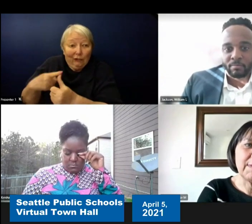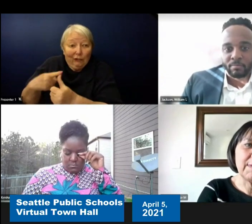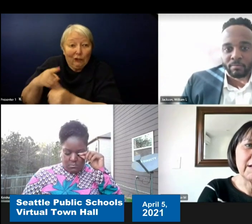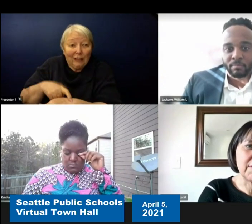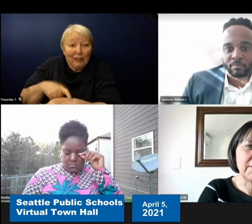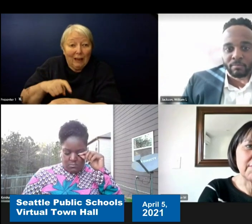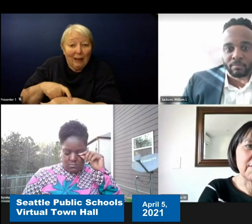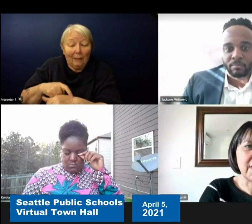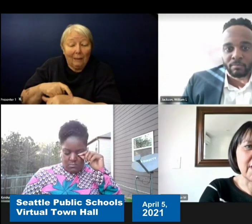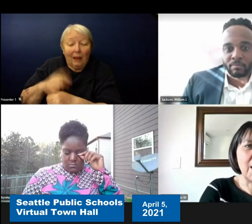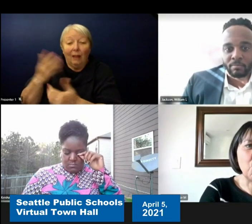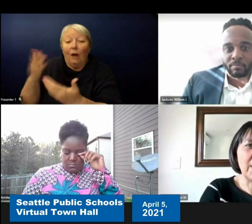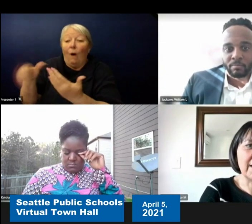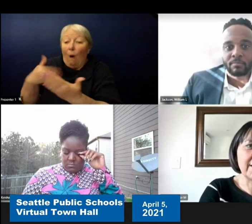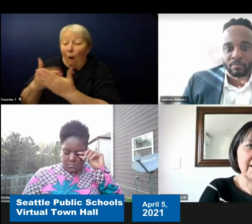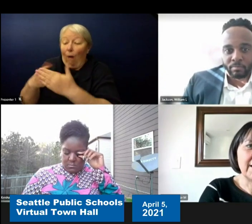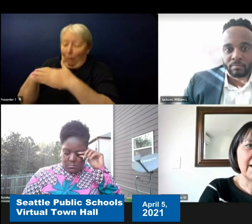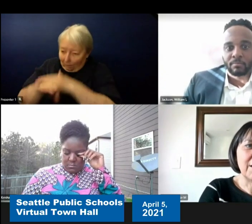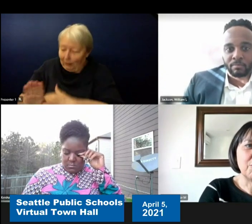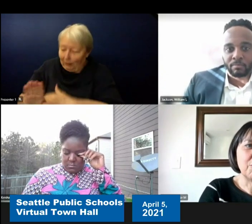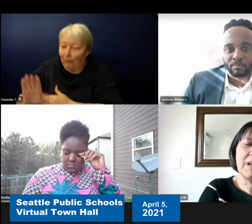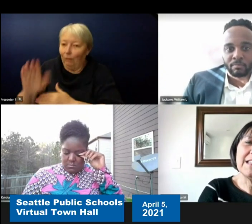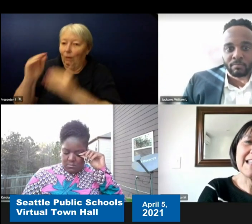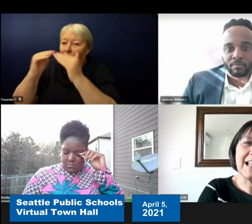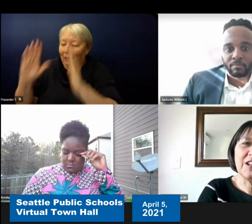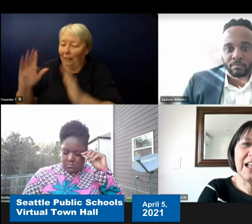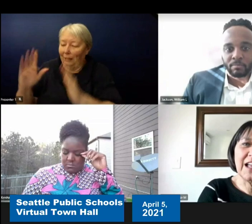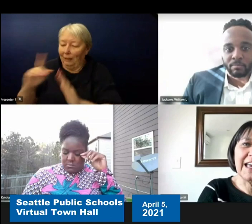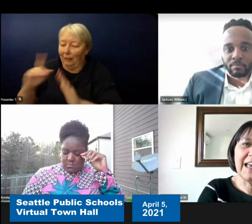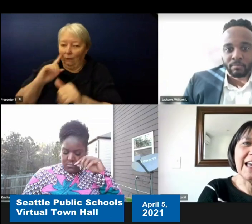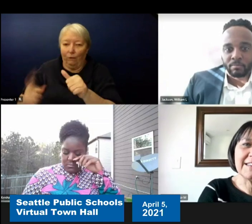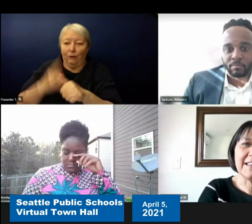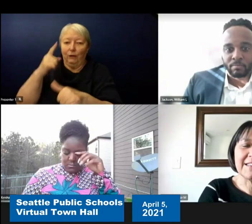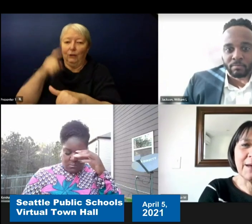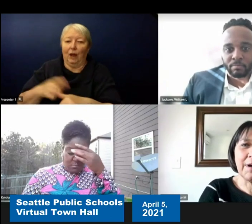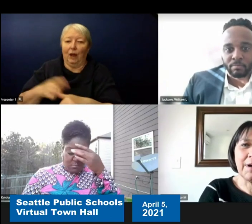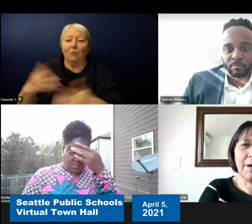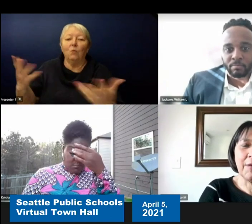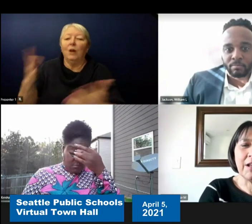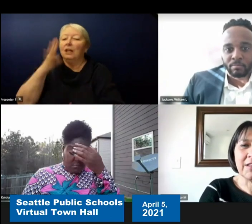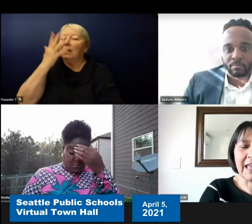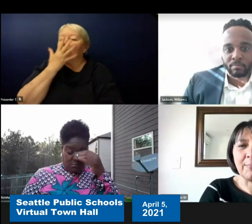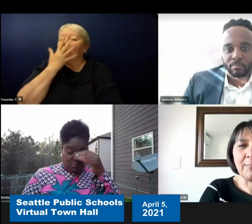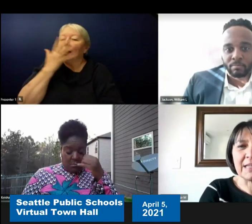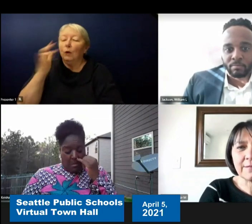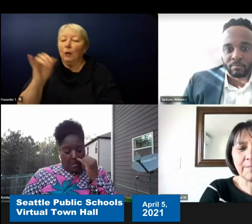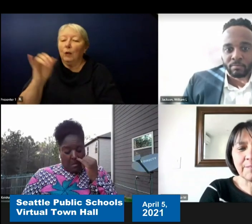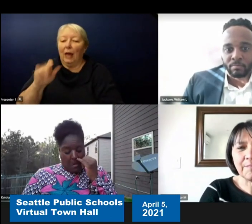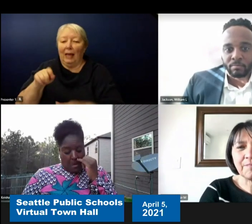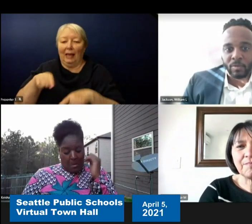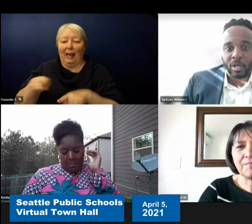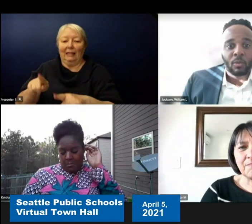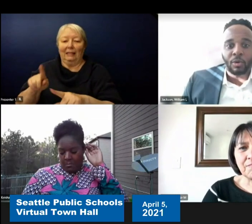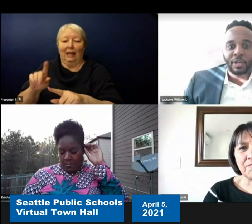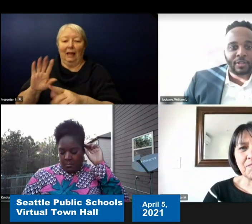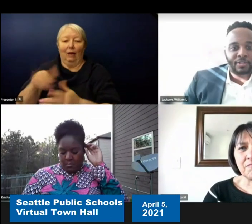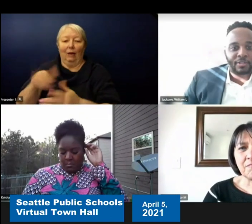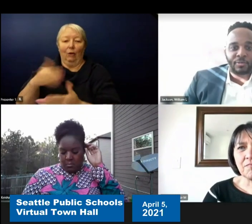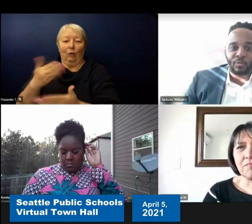for the first time. What what does that look like as they step onto the campus. Well there's.